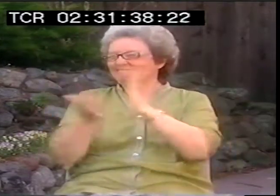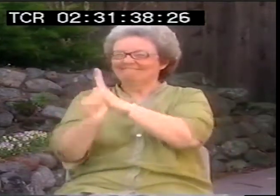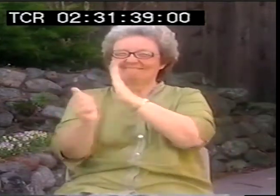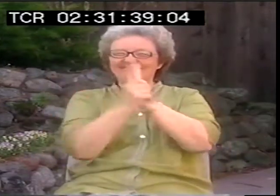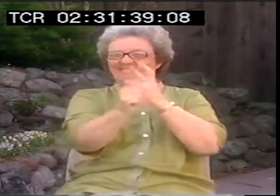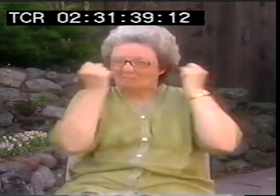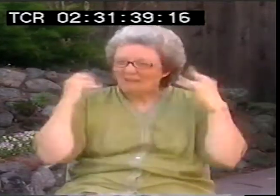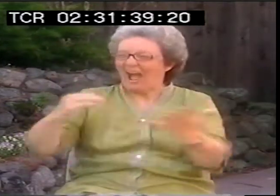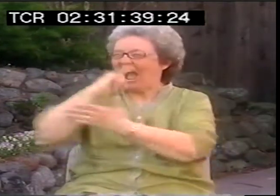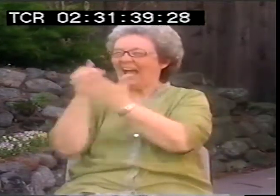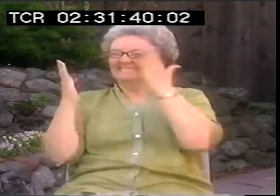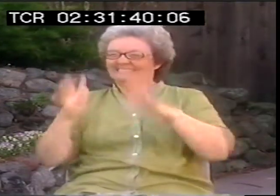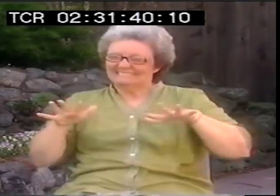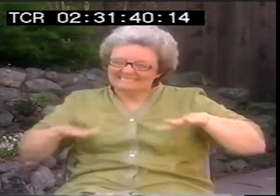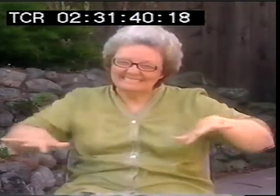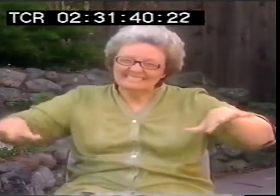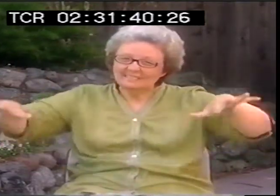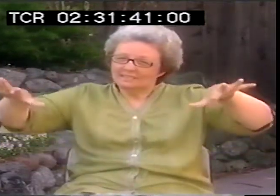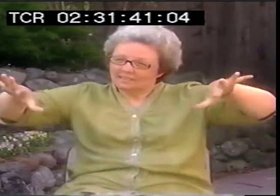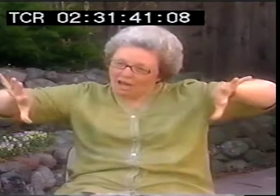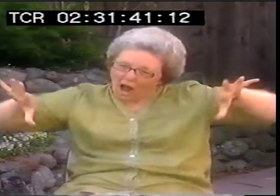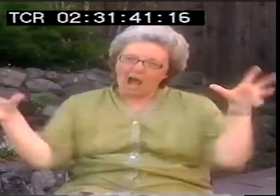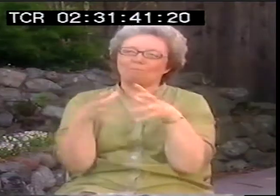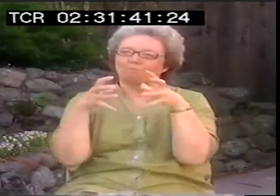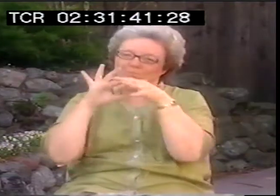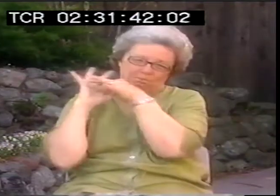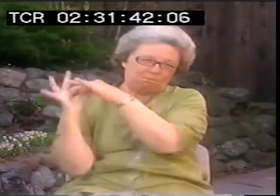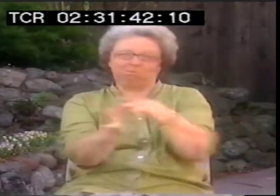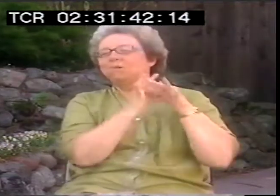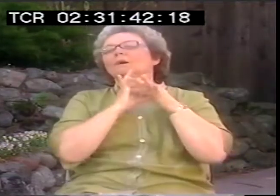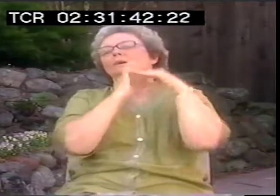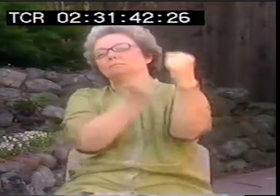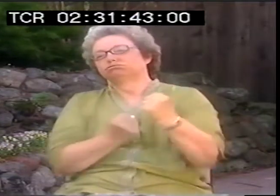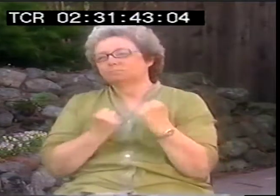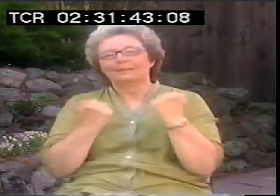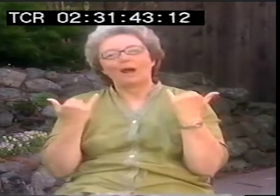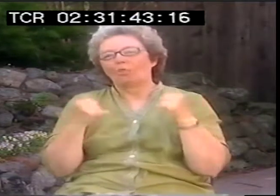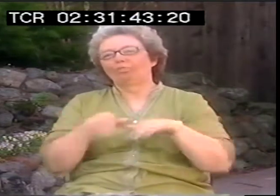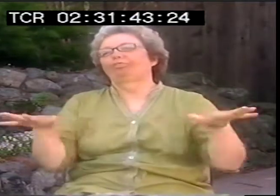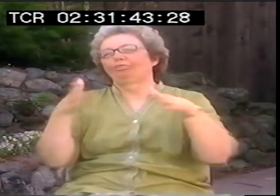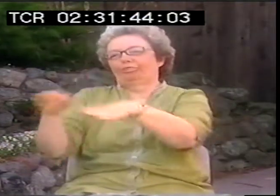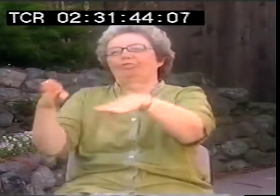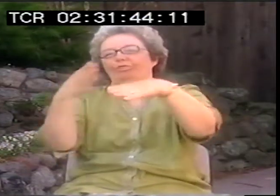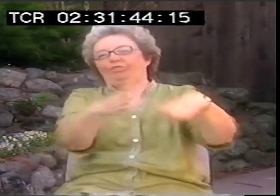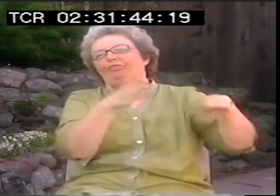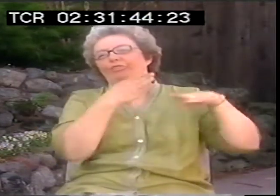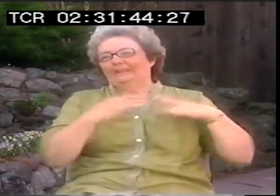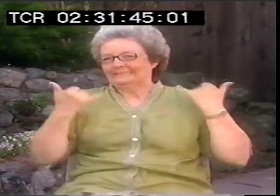Their skills, their arts, everything, they should get together and consolidate. Everybody's factionalized now.